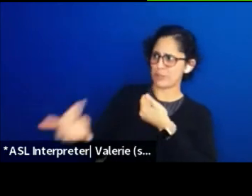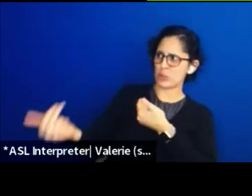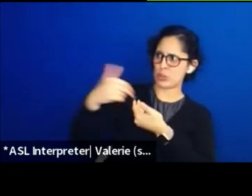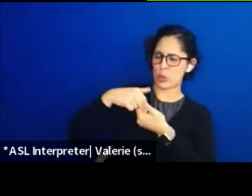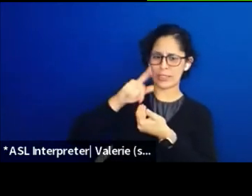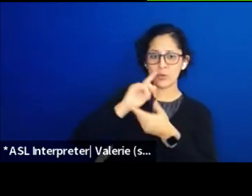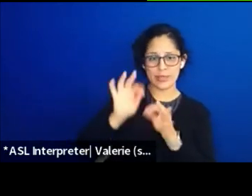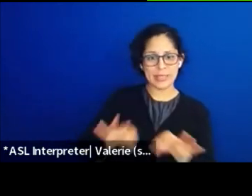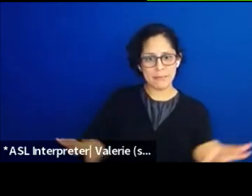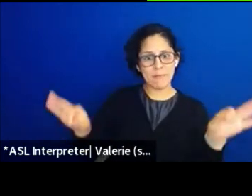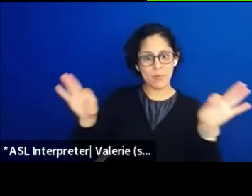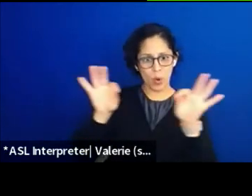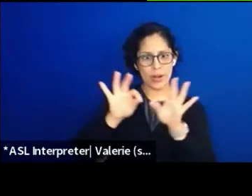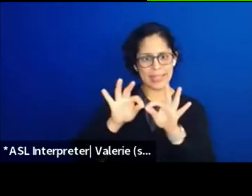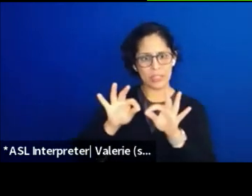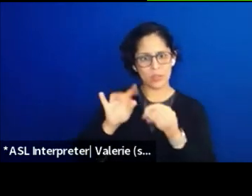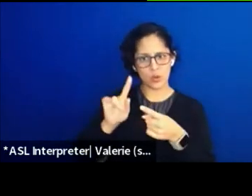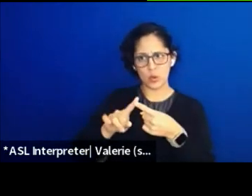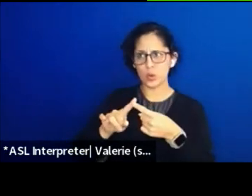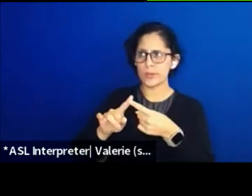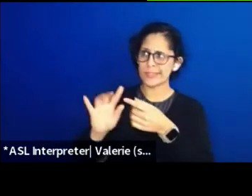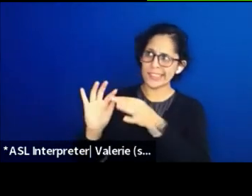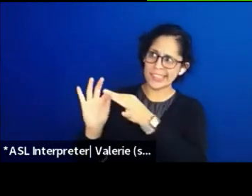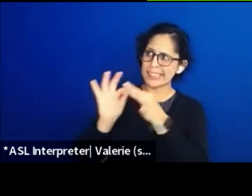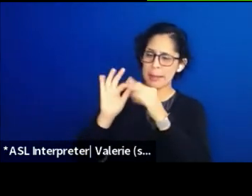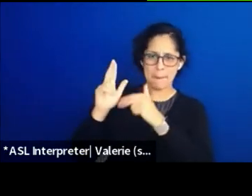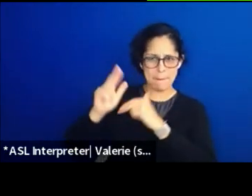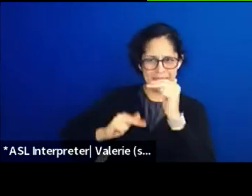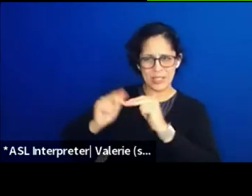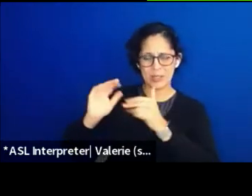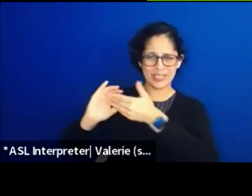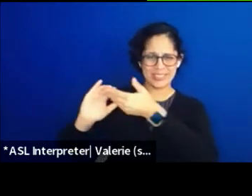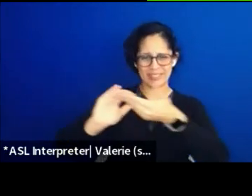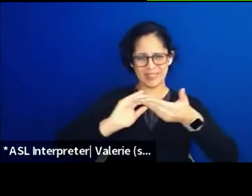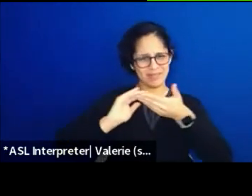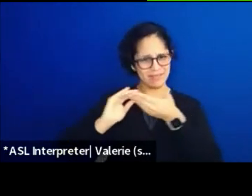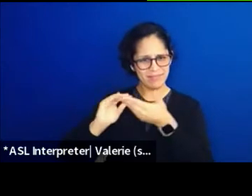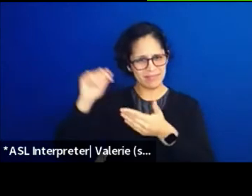we need to build this, it's our food, it's who we are.